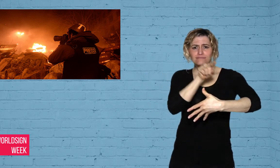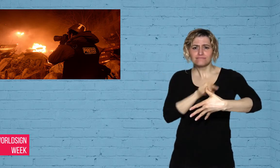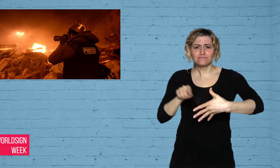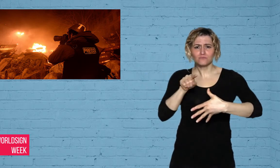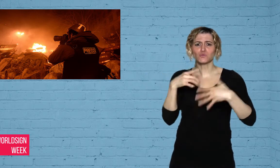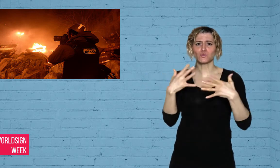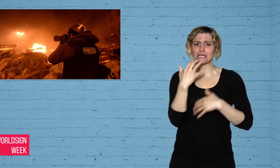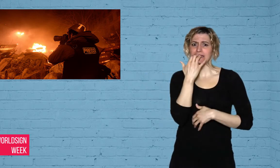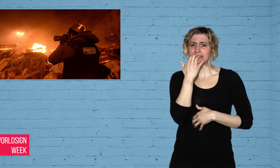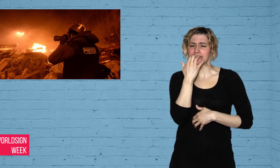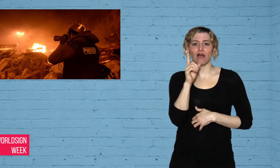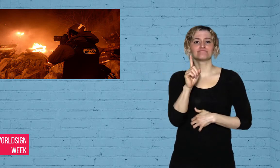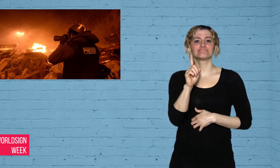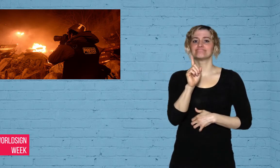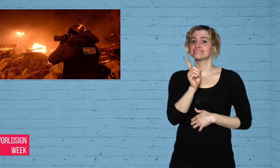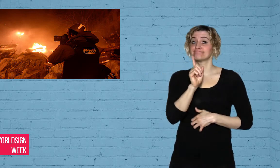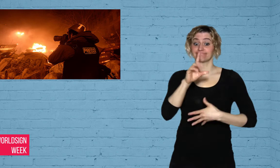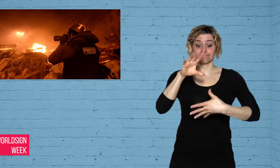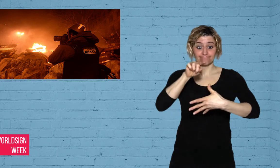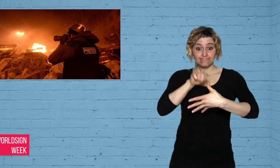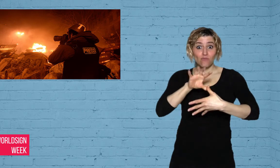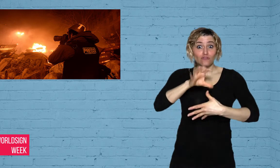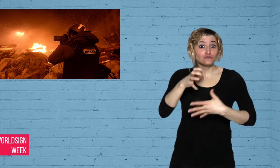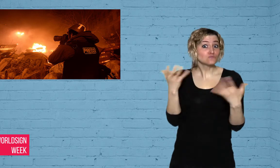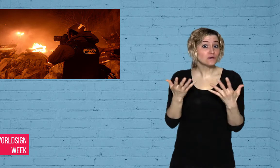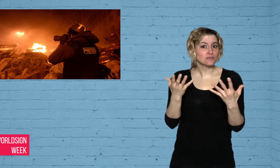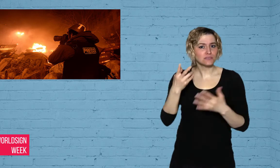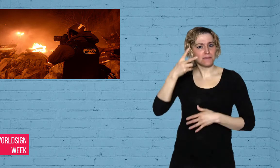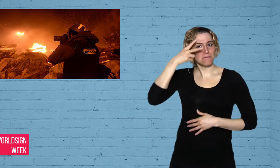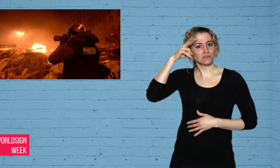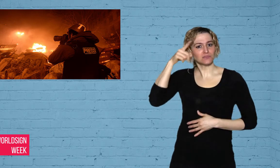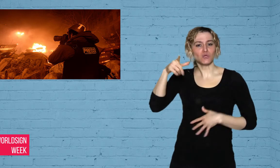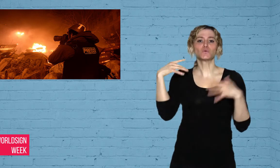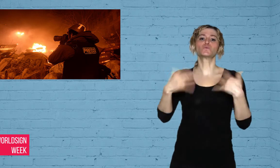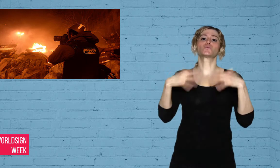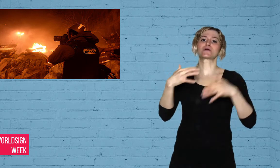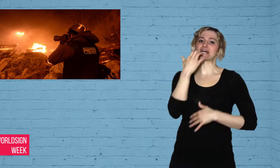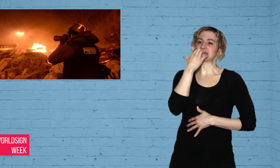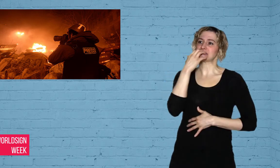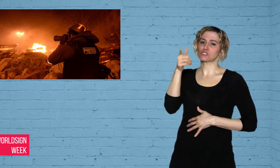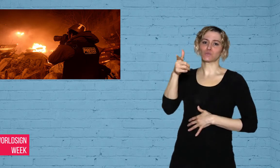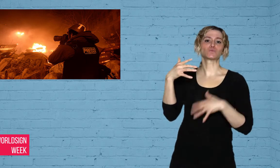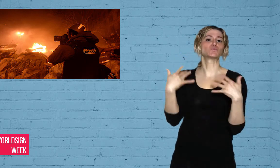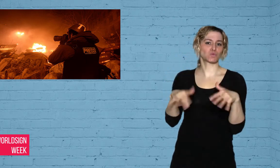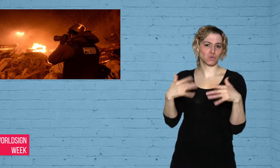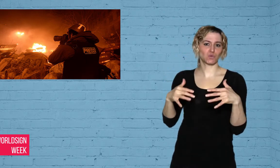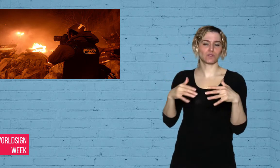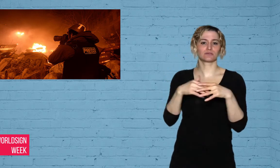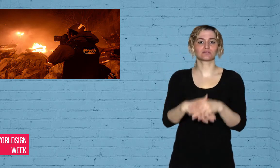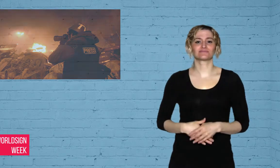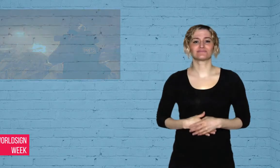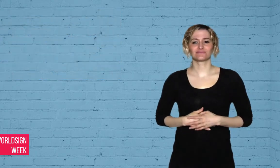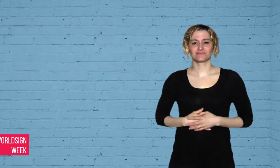in Latin America.